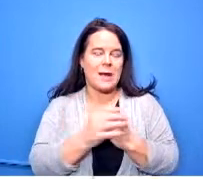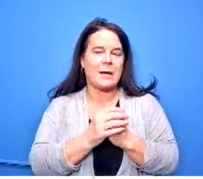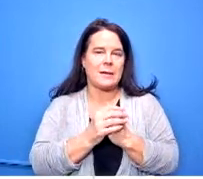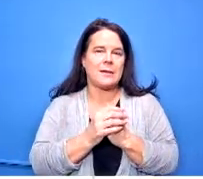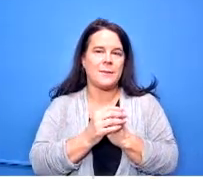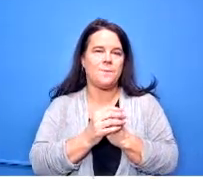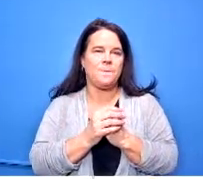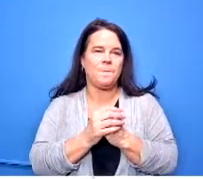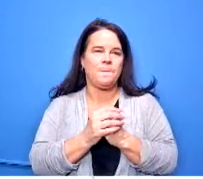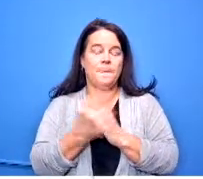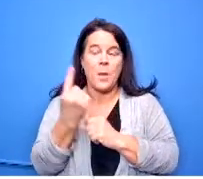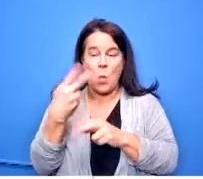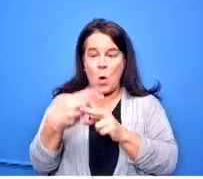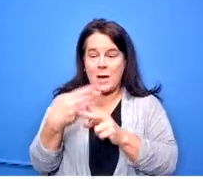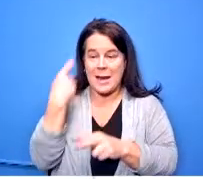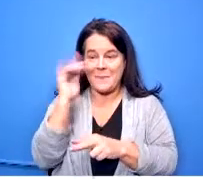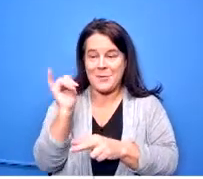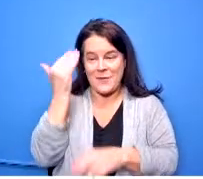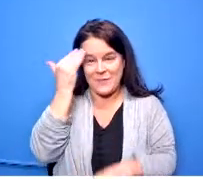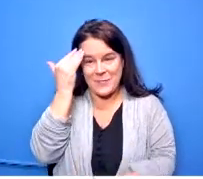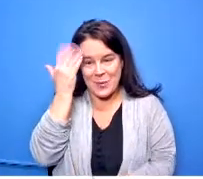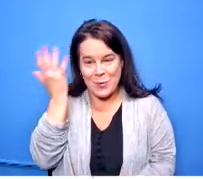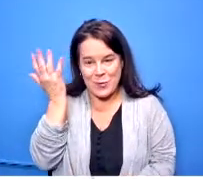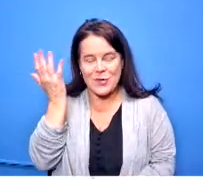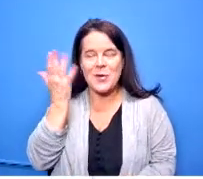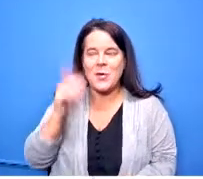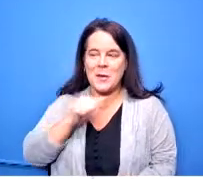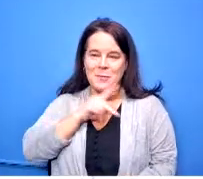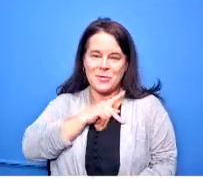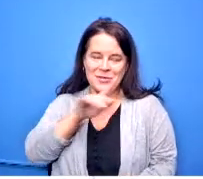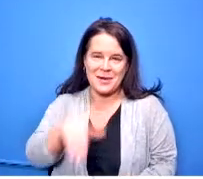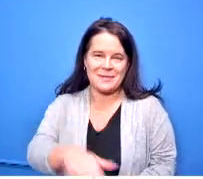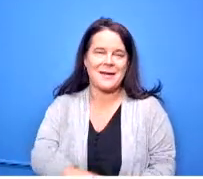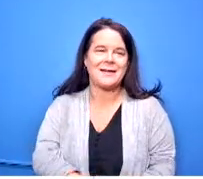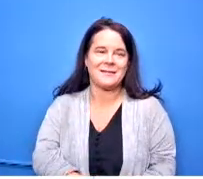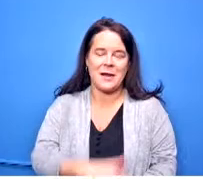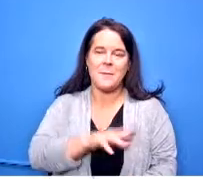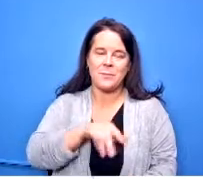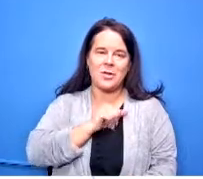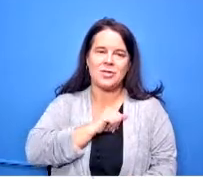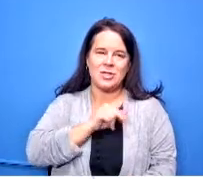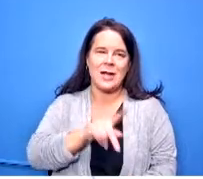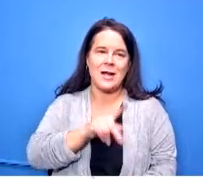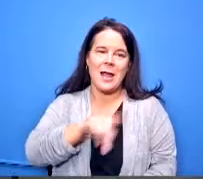those names looks very familiar so we appreciate all the donations that come from our community and